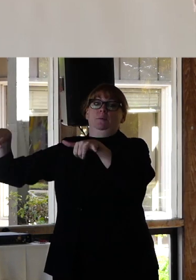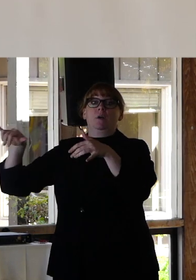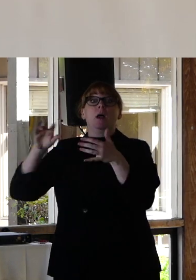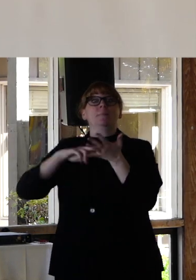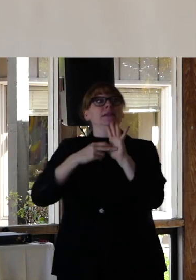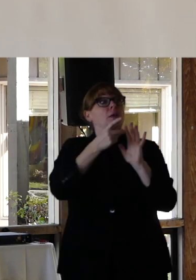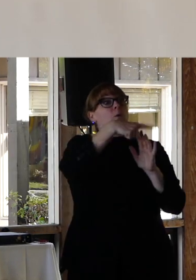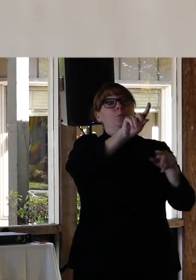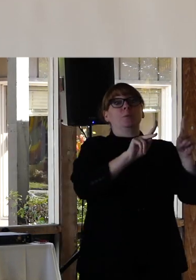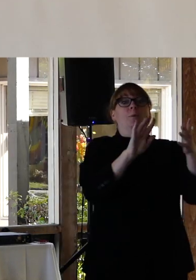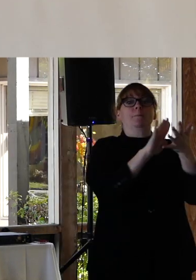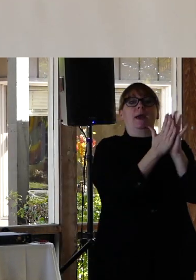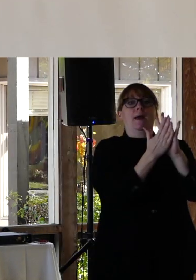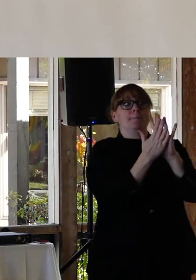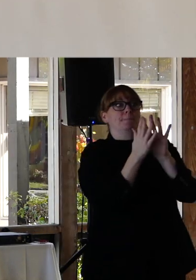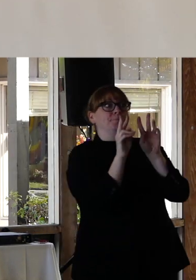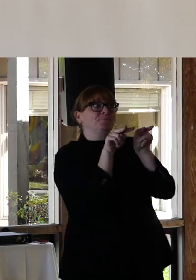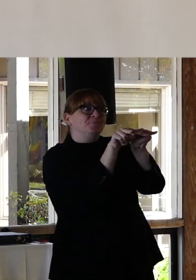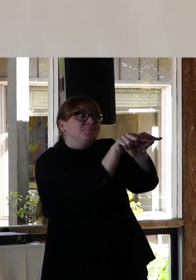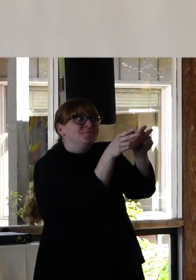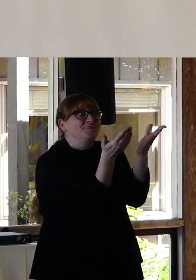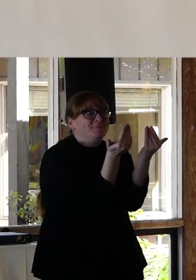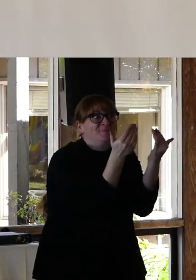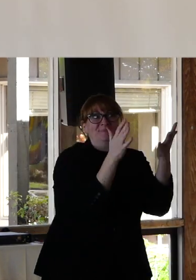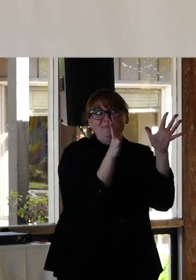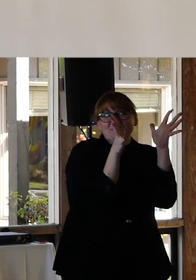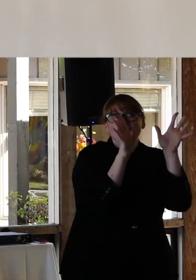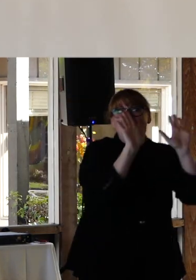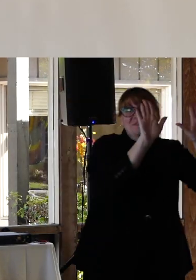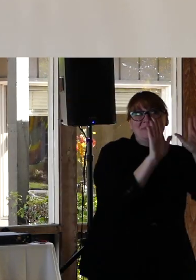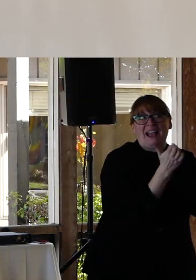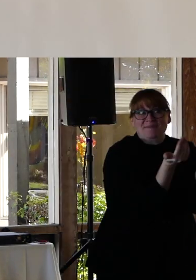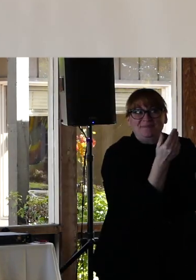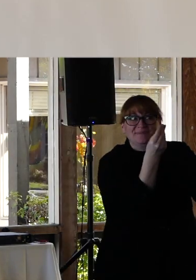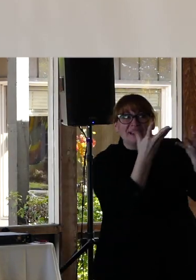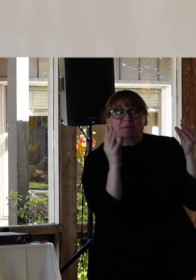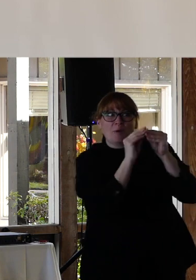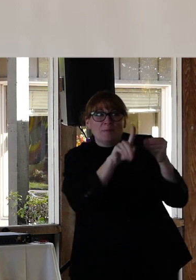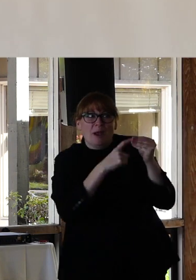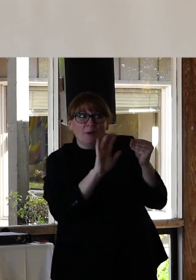put on a pedestal. What we need to do is expand those resources we just